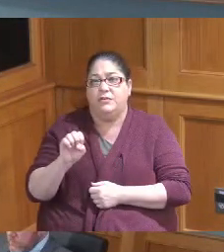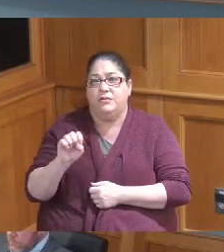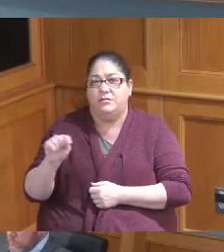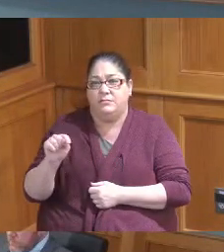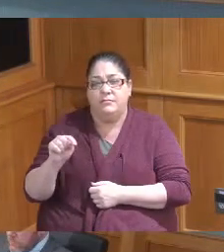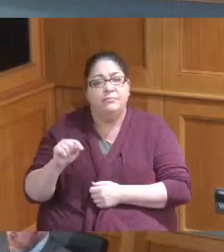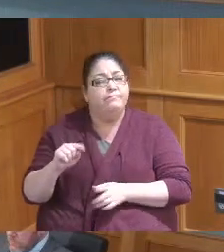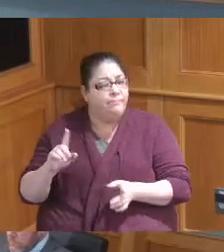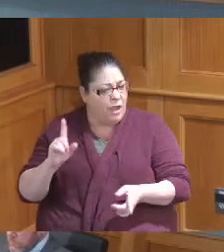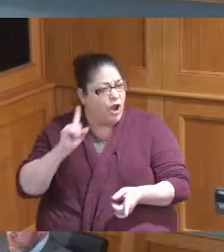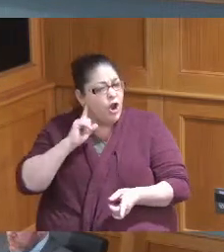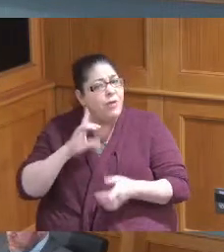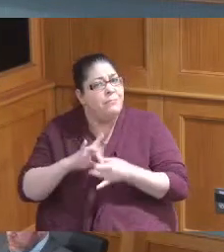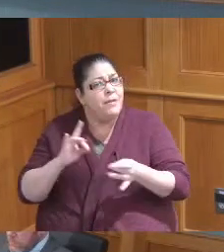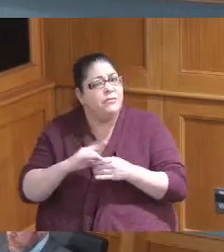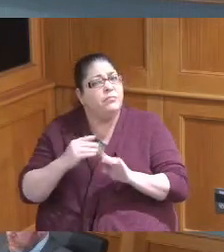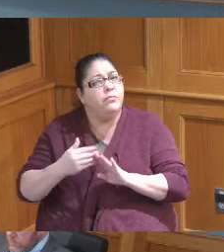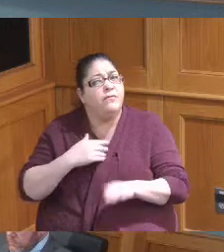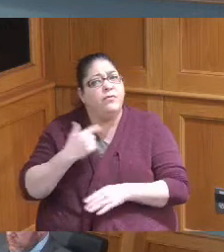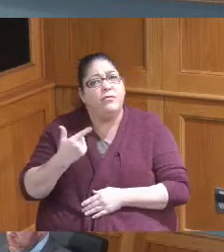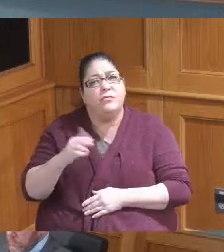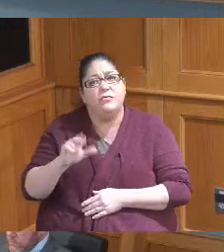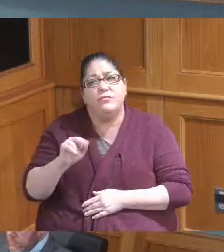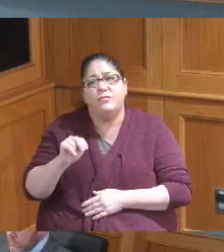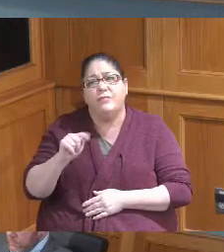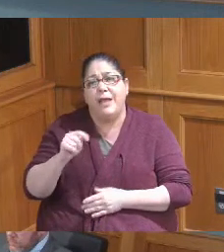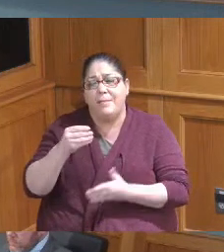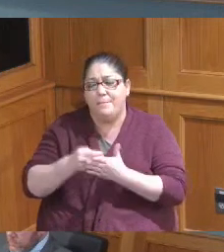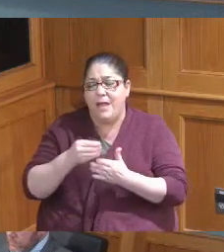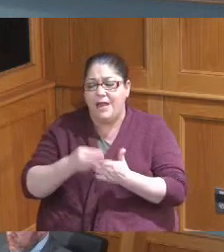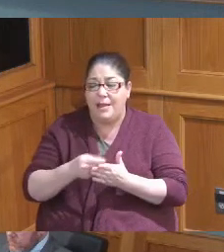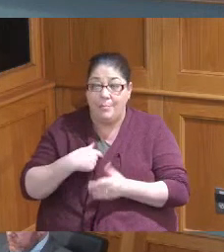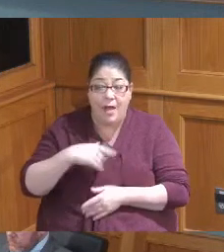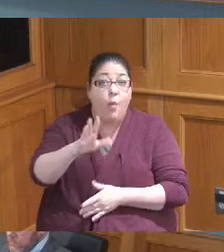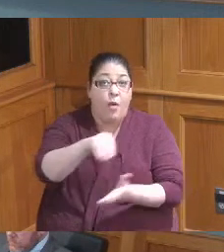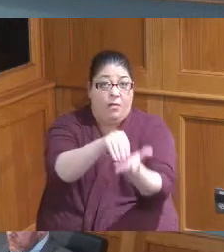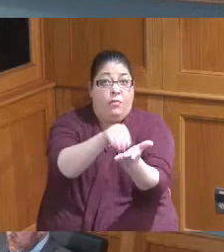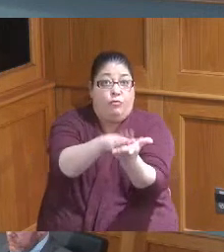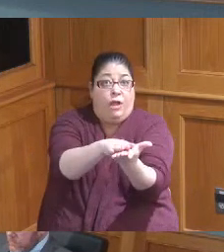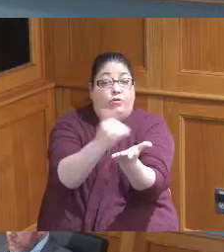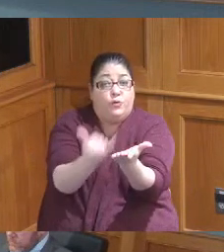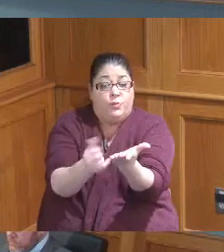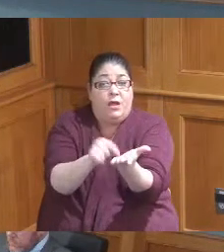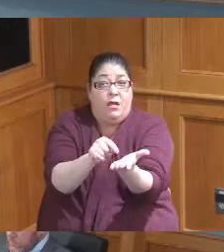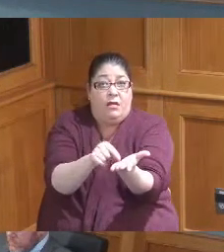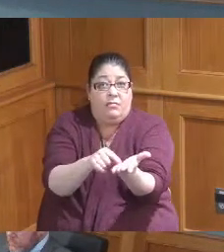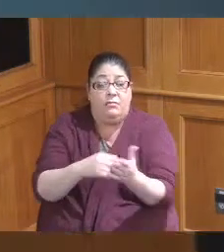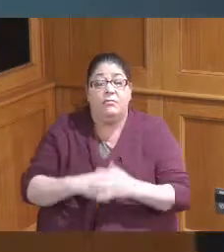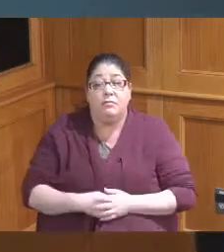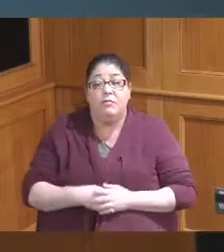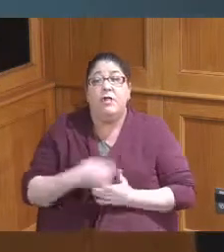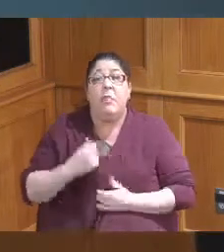that would help us do this I just want to be on the record today that I want to see something